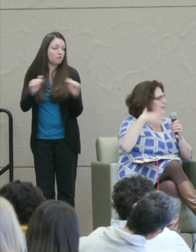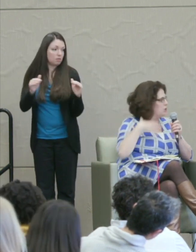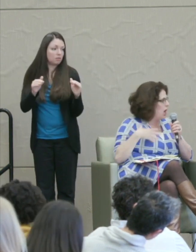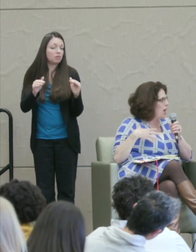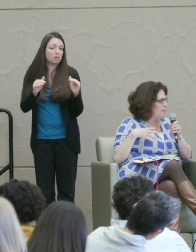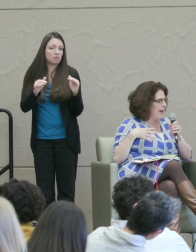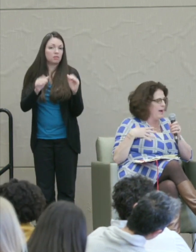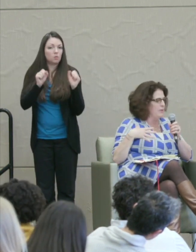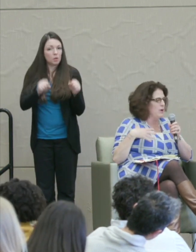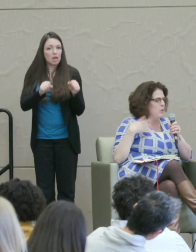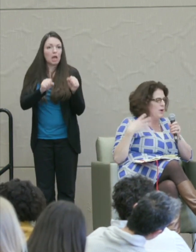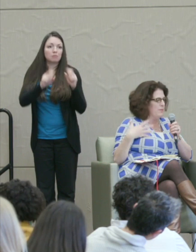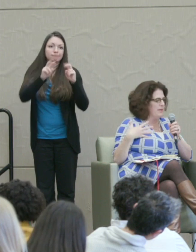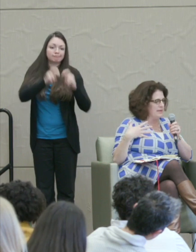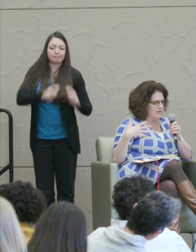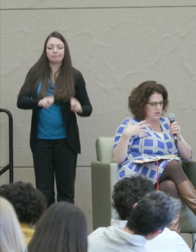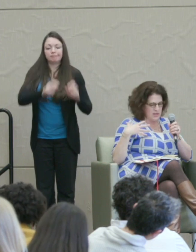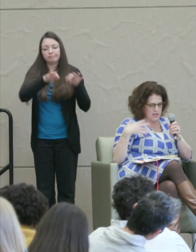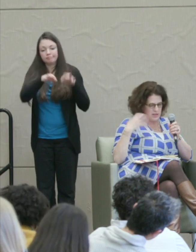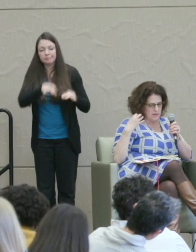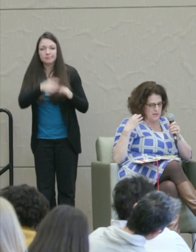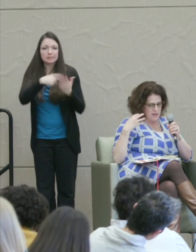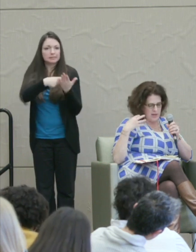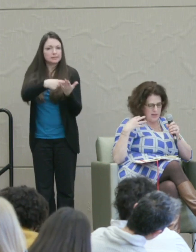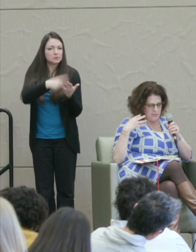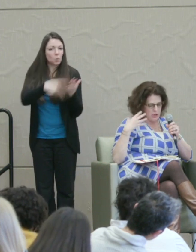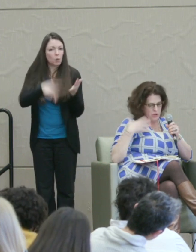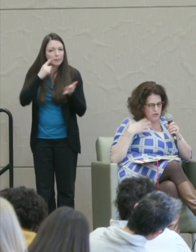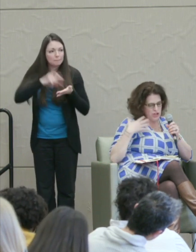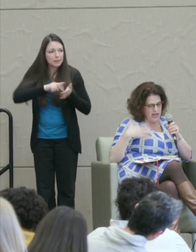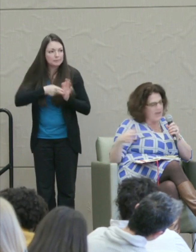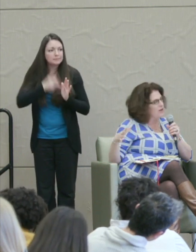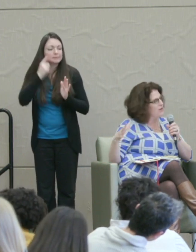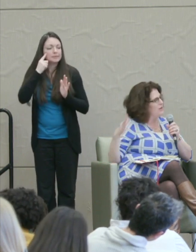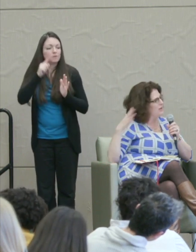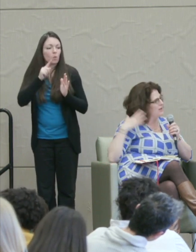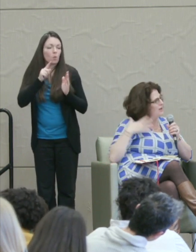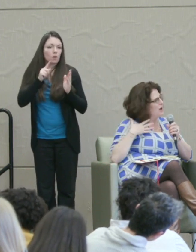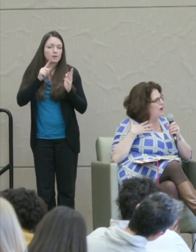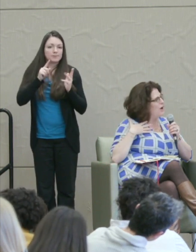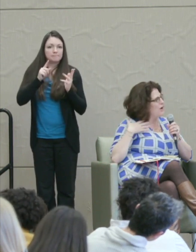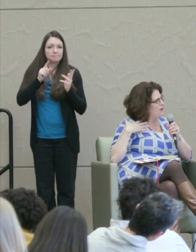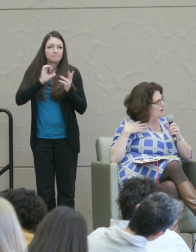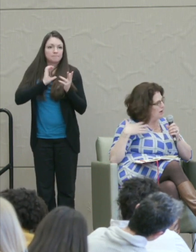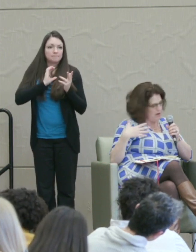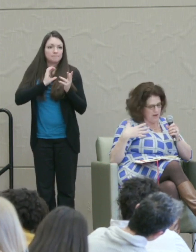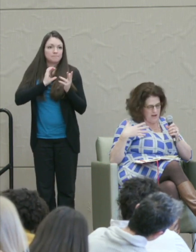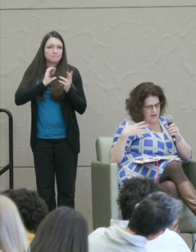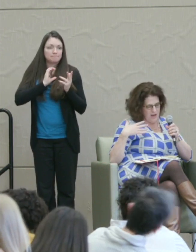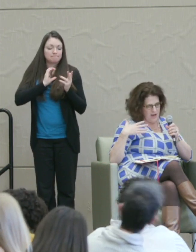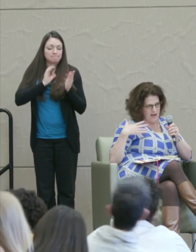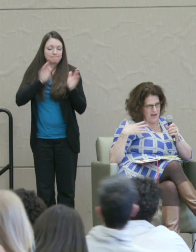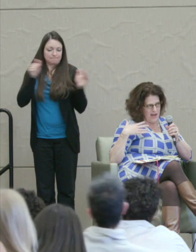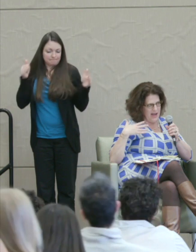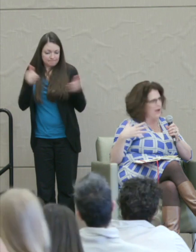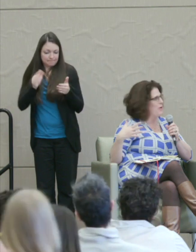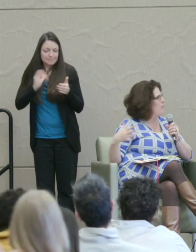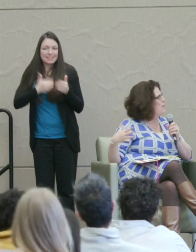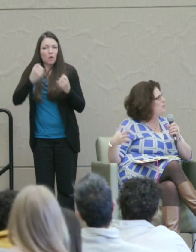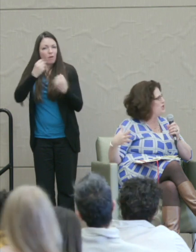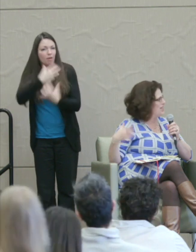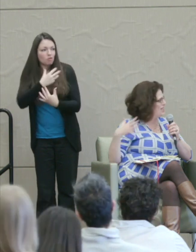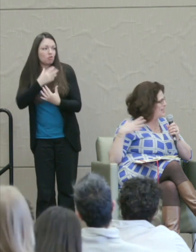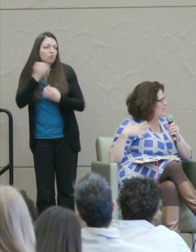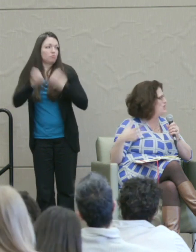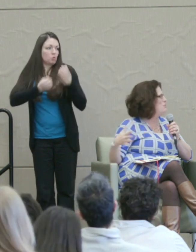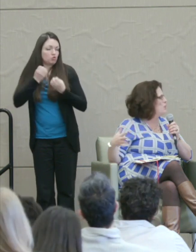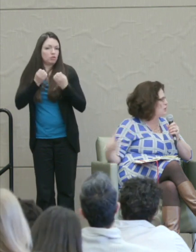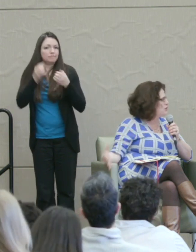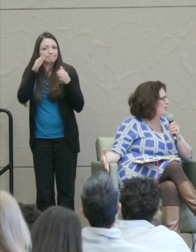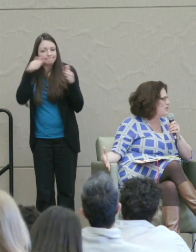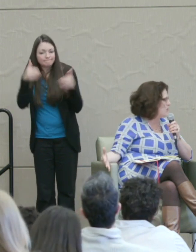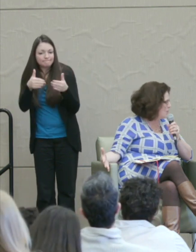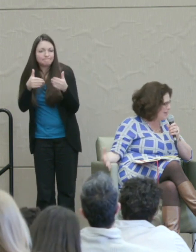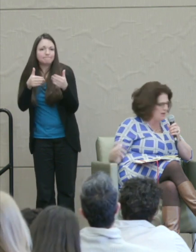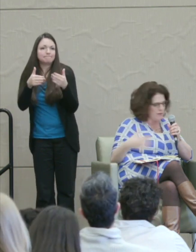can talk about what it means to channel our anger emotion into more transformative or